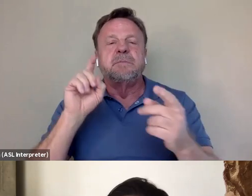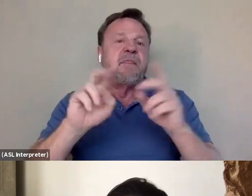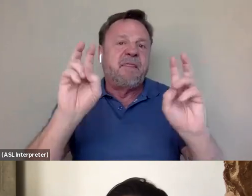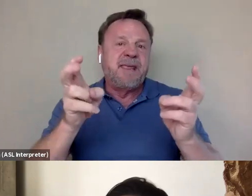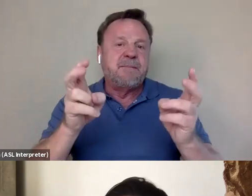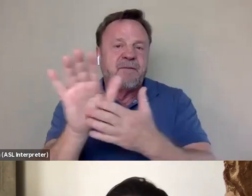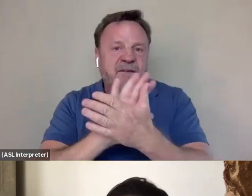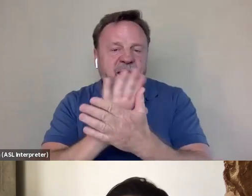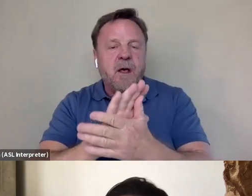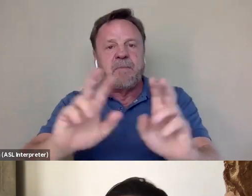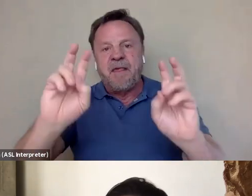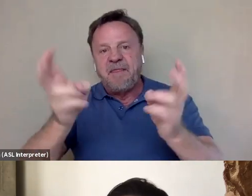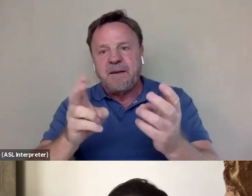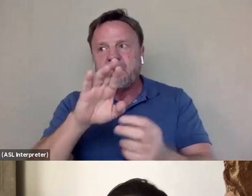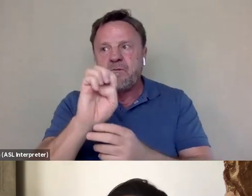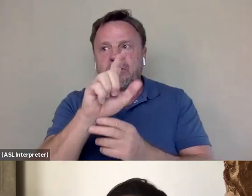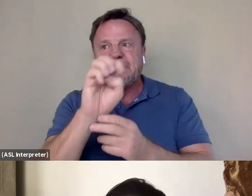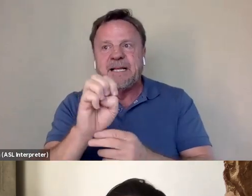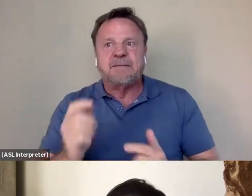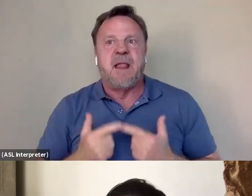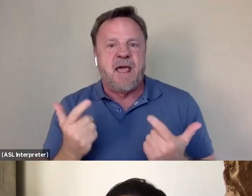the themes of Bruce Lee's life that I had to include it.